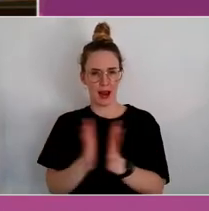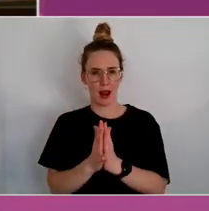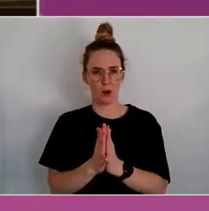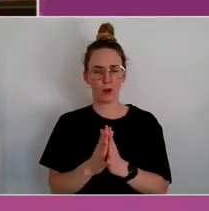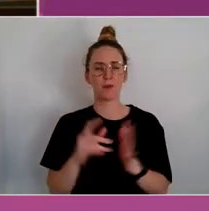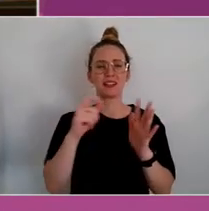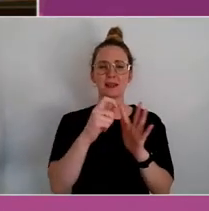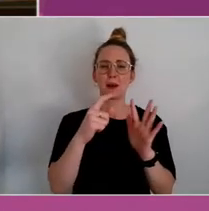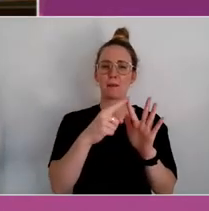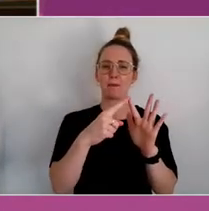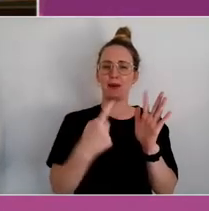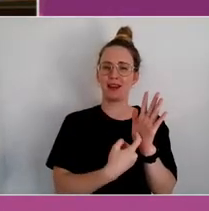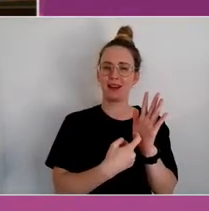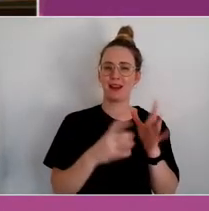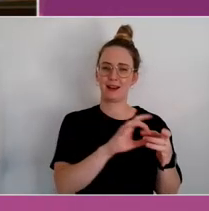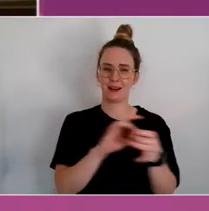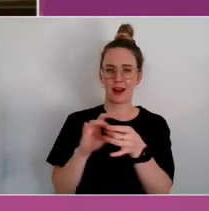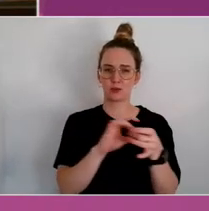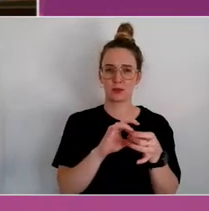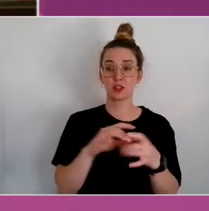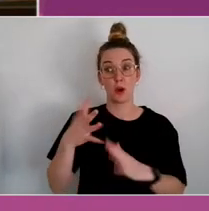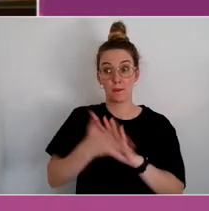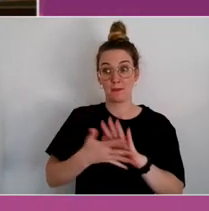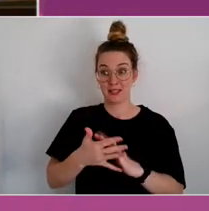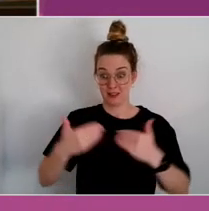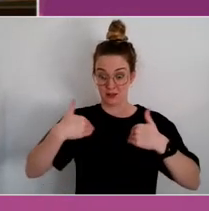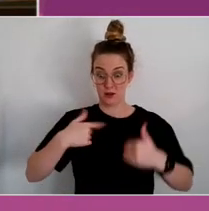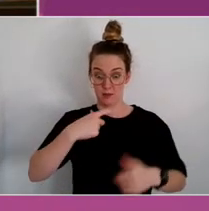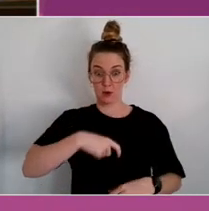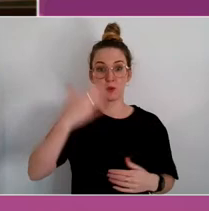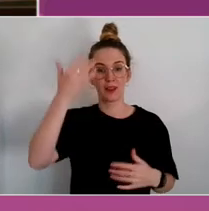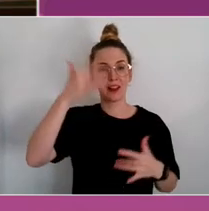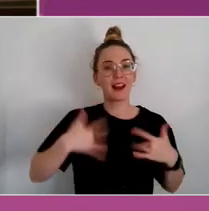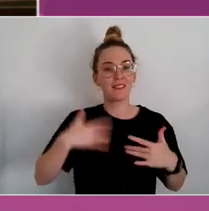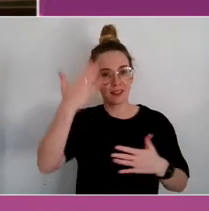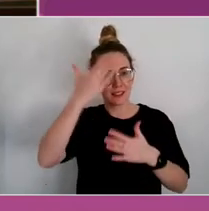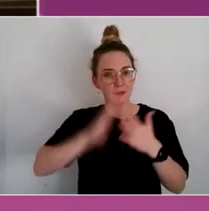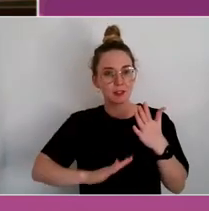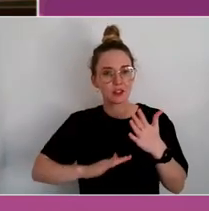People with lived experiences being part of that answer.